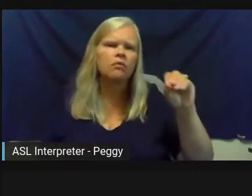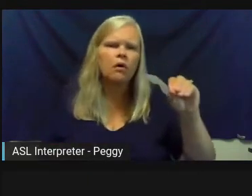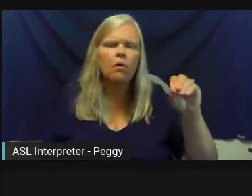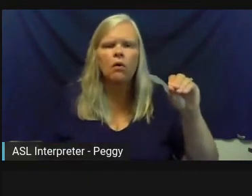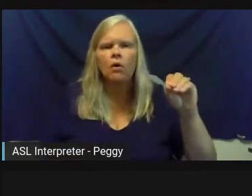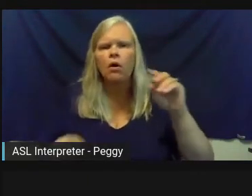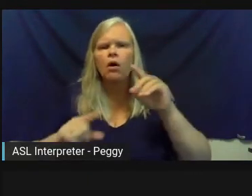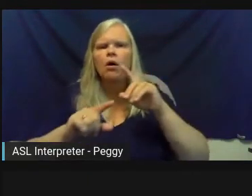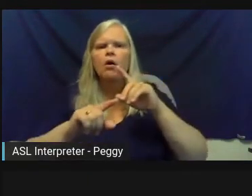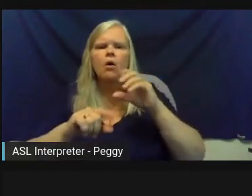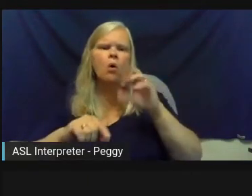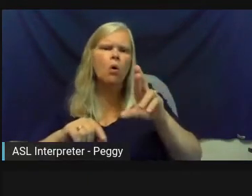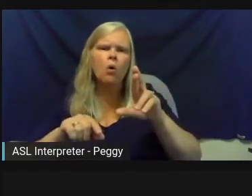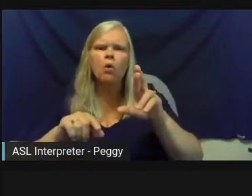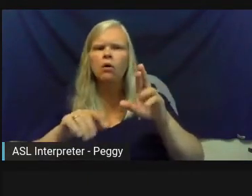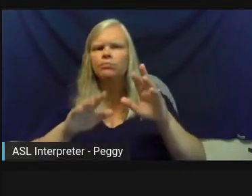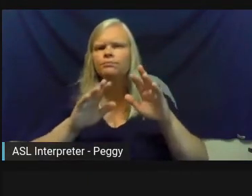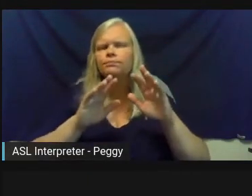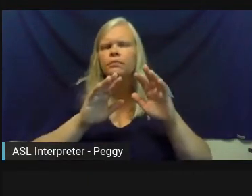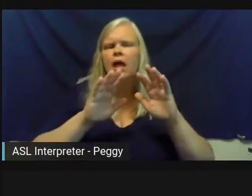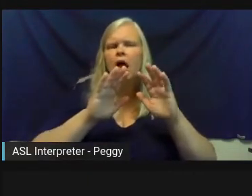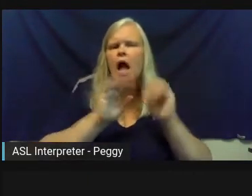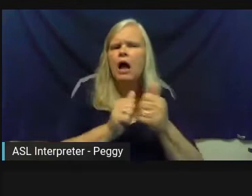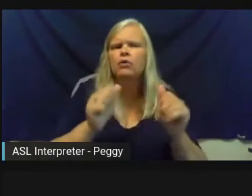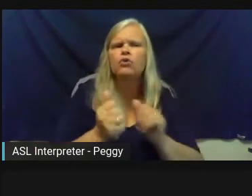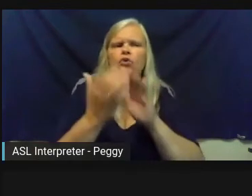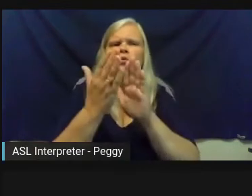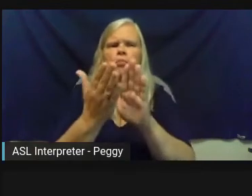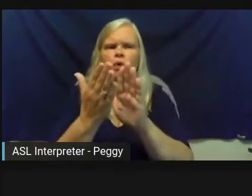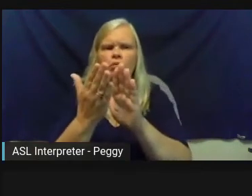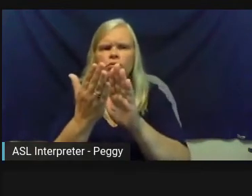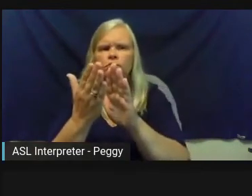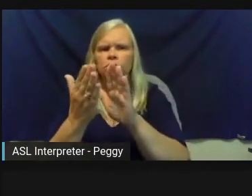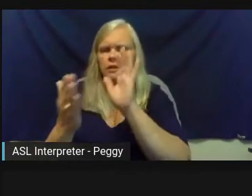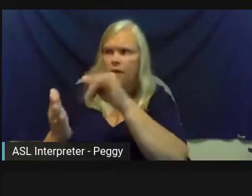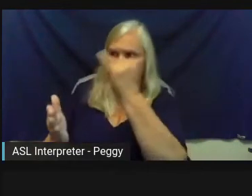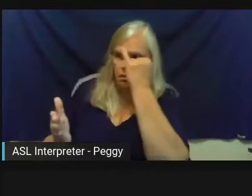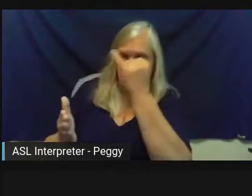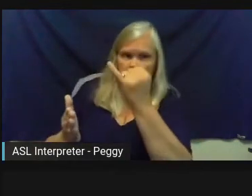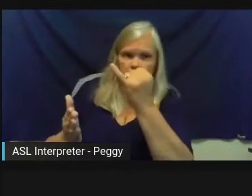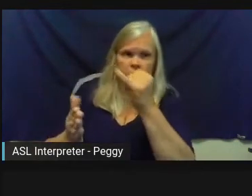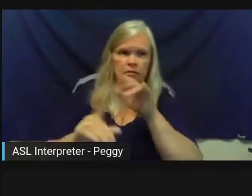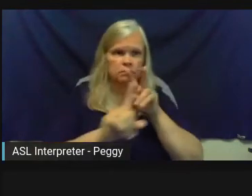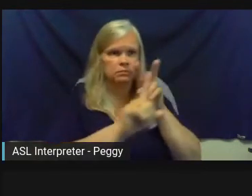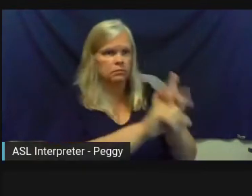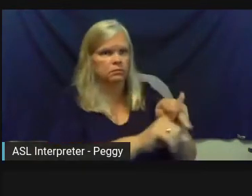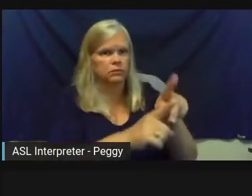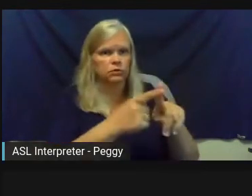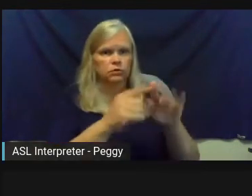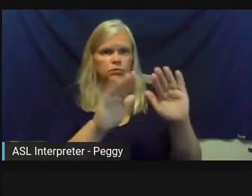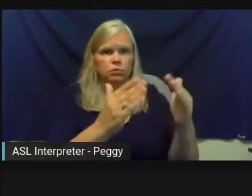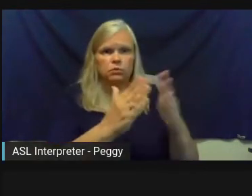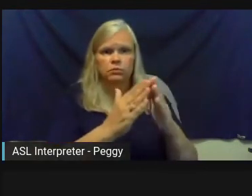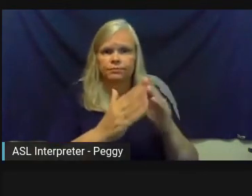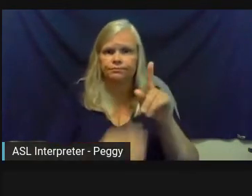But how can you still approach that in a very small community? Yeah.